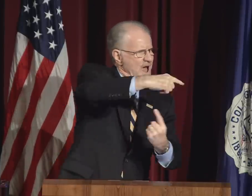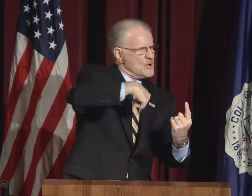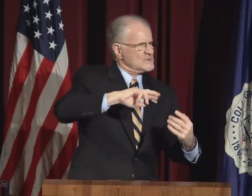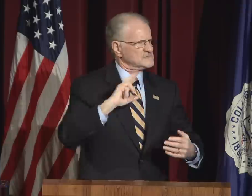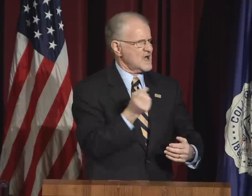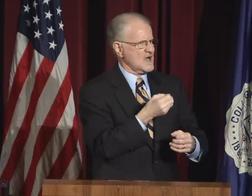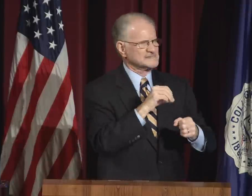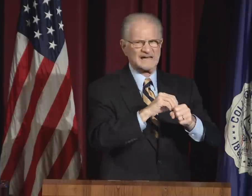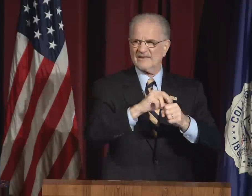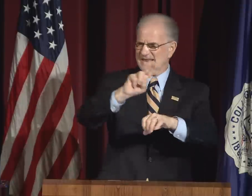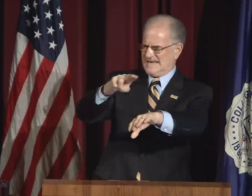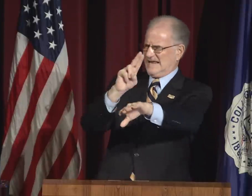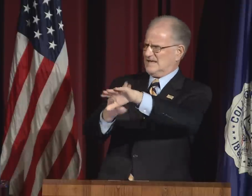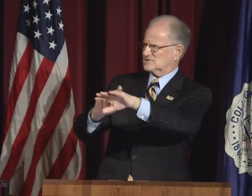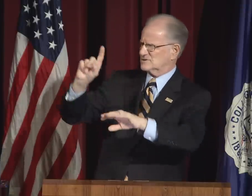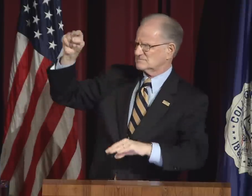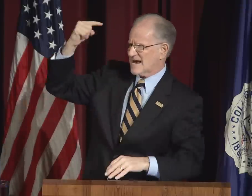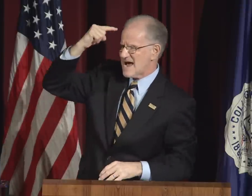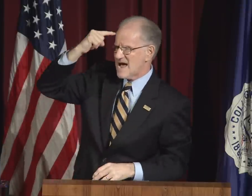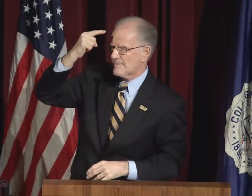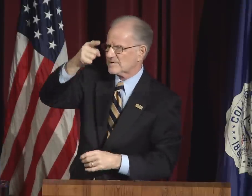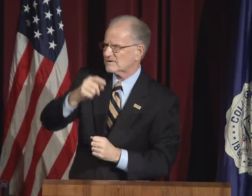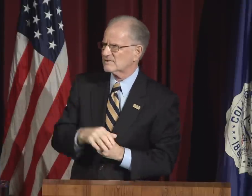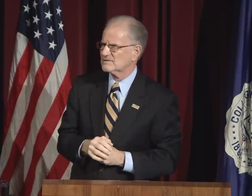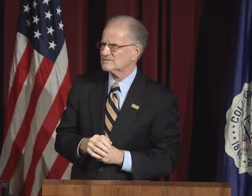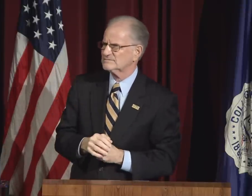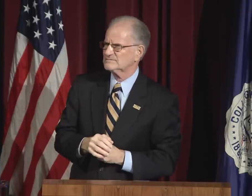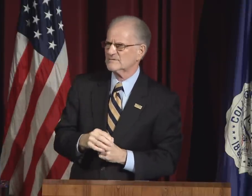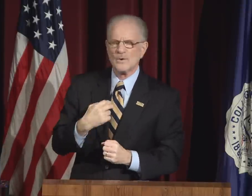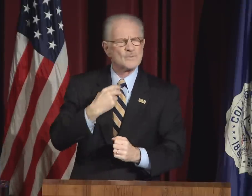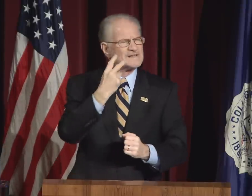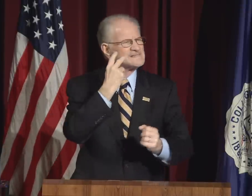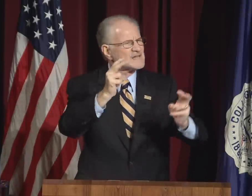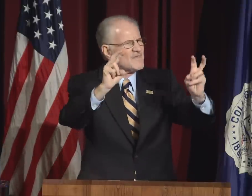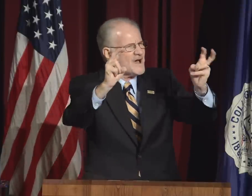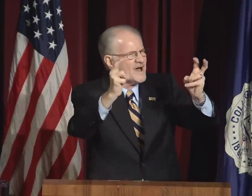That dialogue surrounds us in the nation's capital.